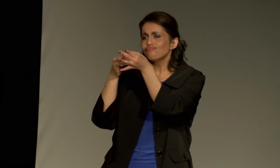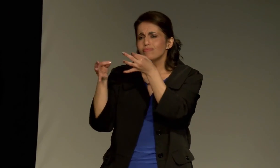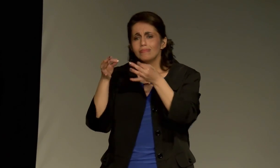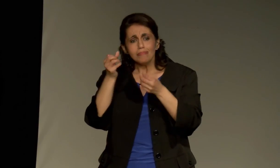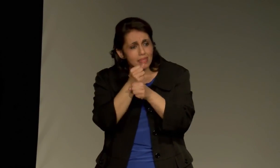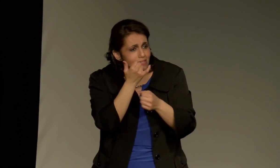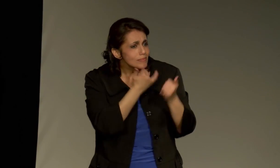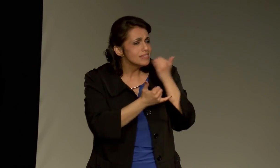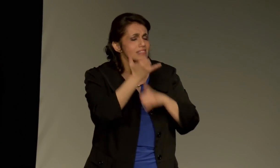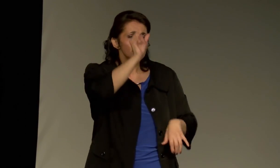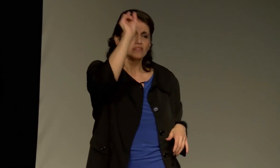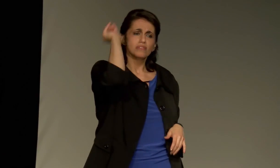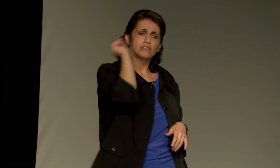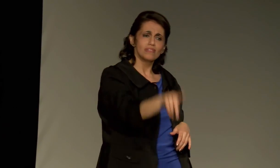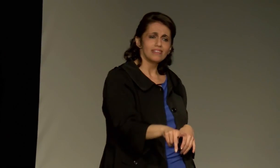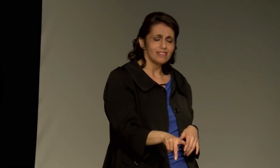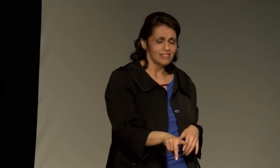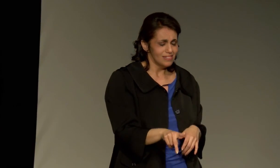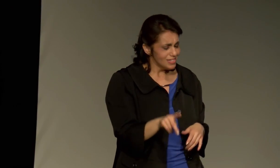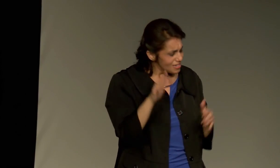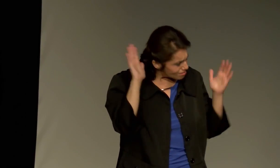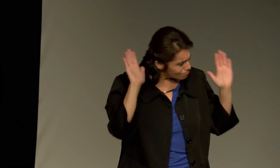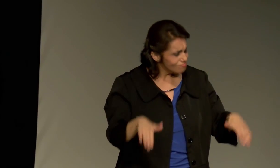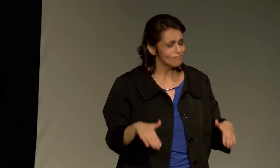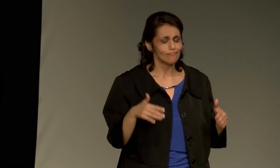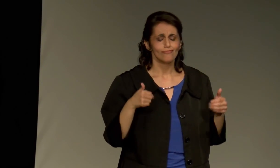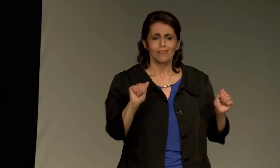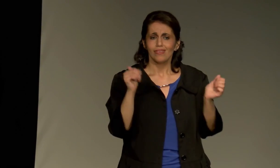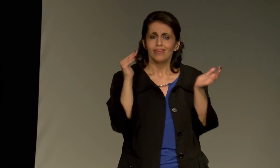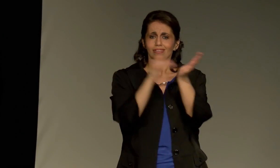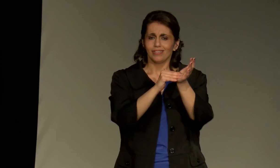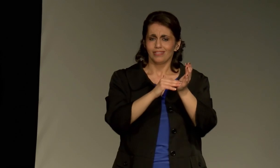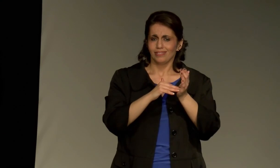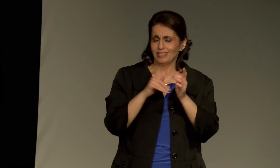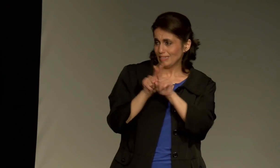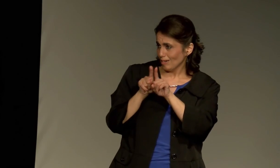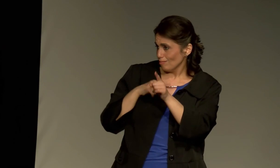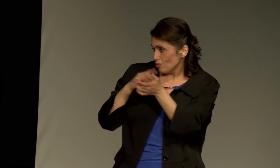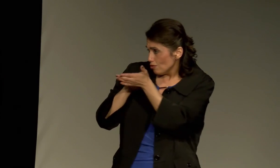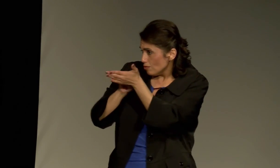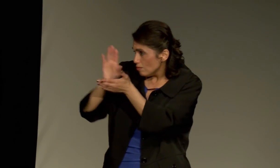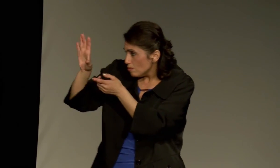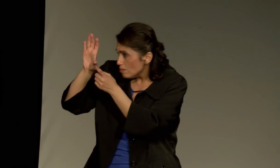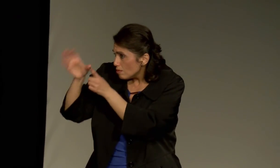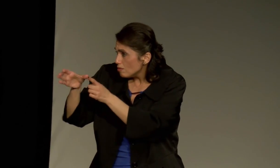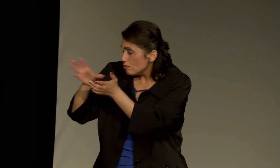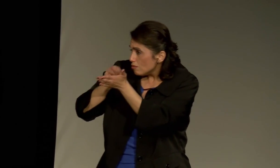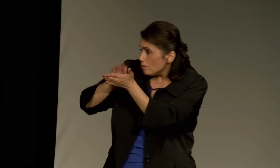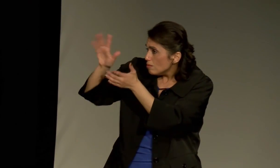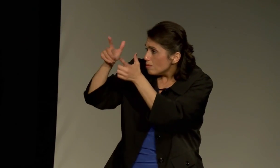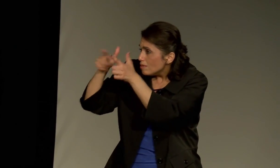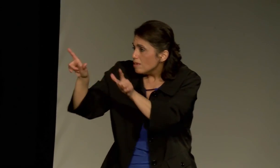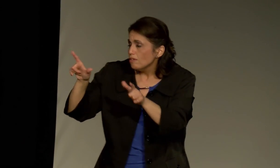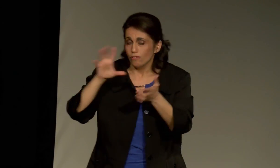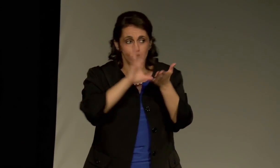Deaf people are more than happy to work with you, and it's okay to make mistakes. If something doesn't work, try it again.